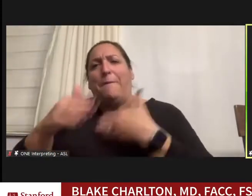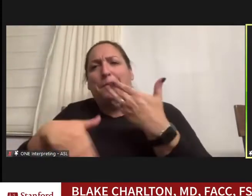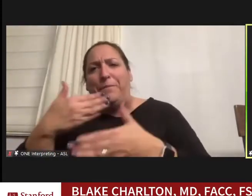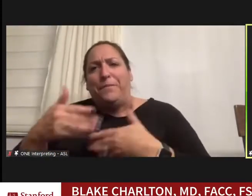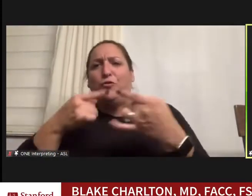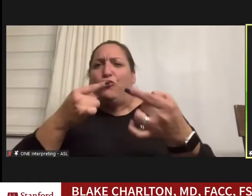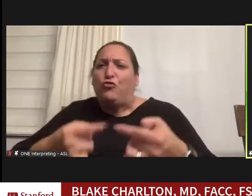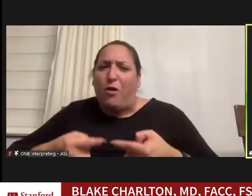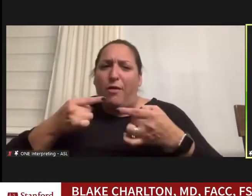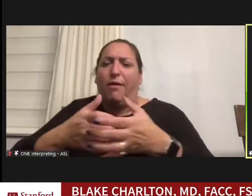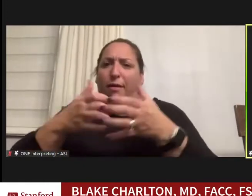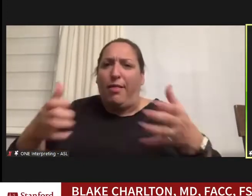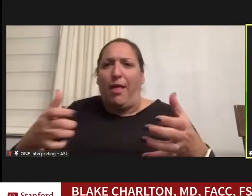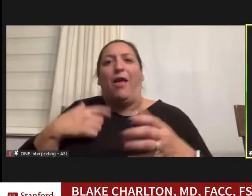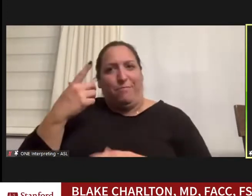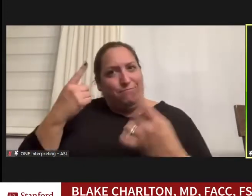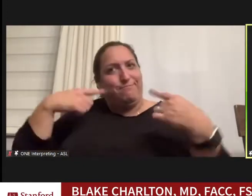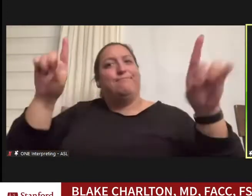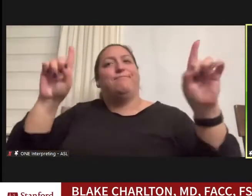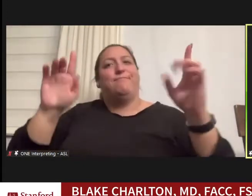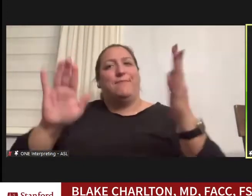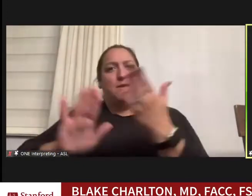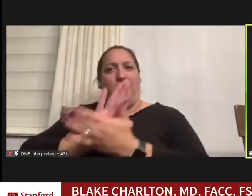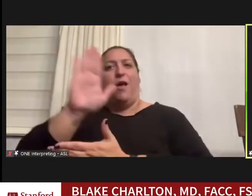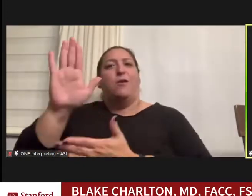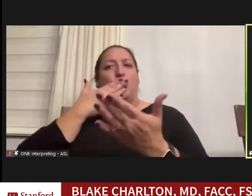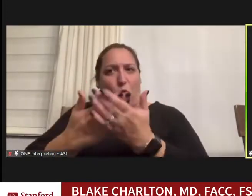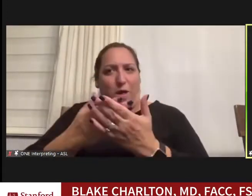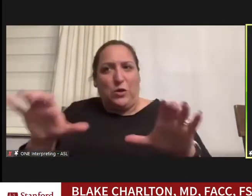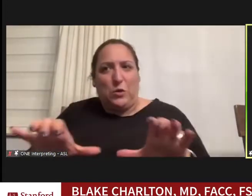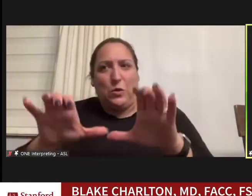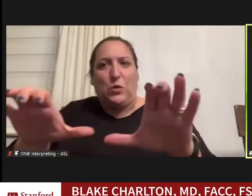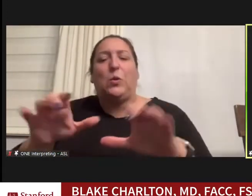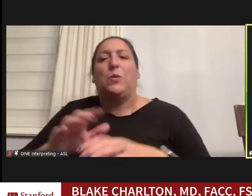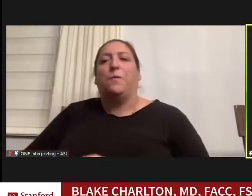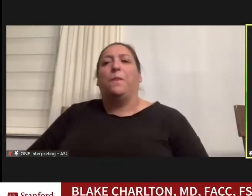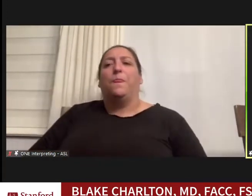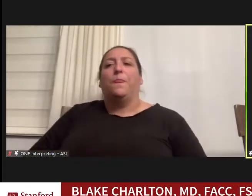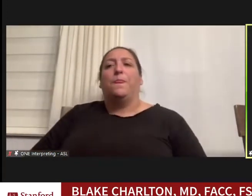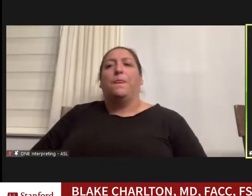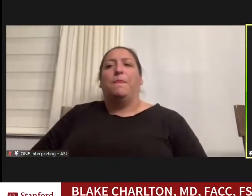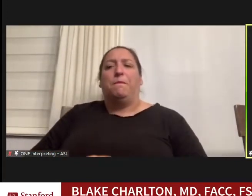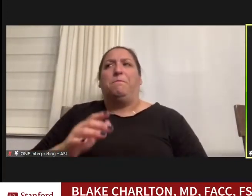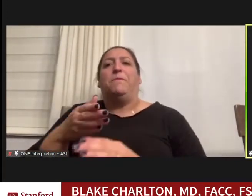I did go to college and I did fairly well, and thereafter, I became a special education teacher.